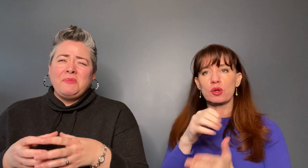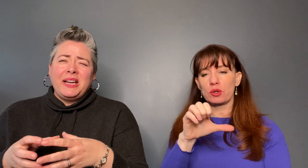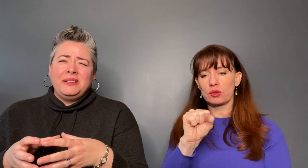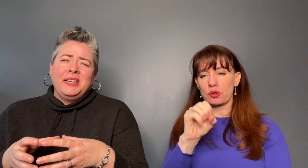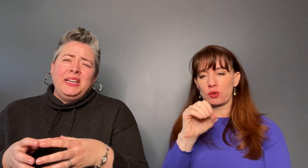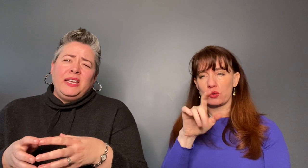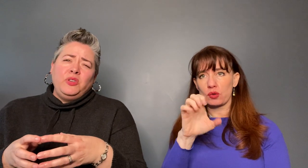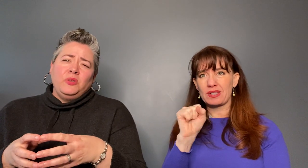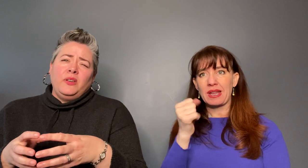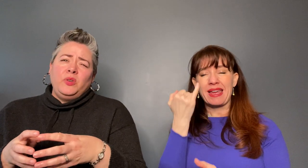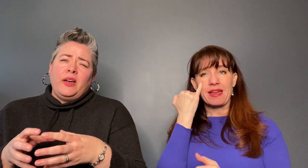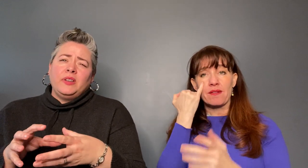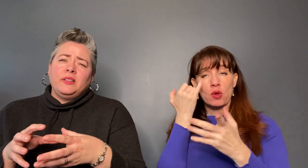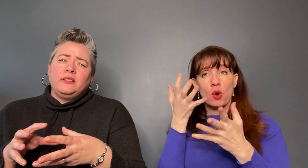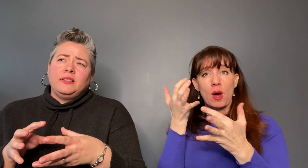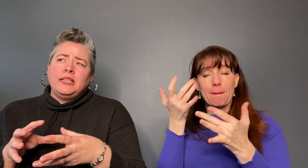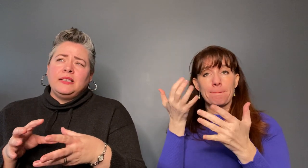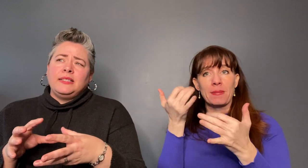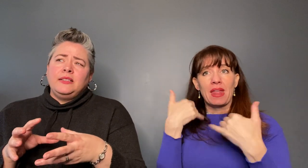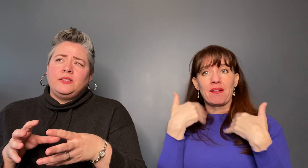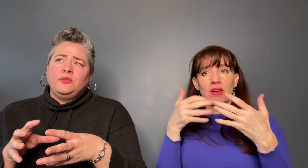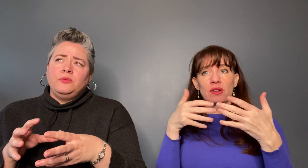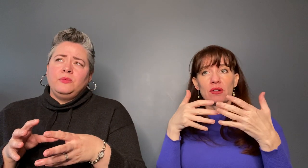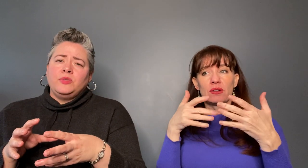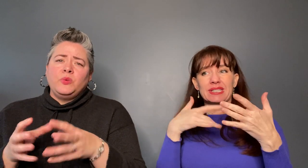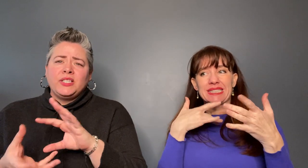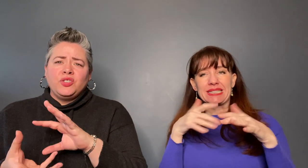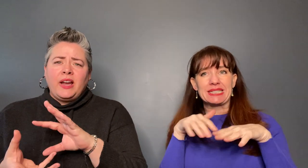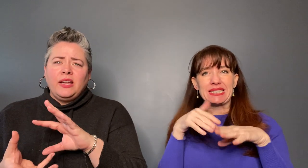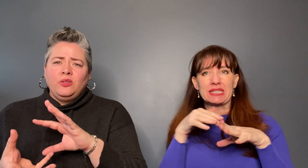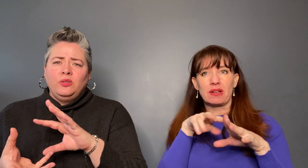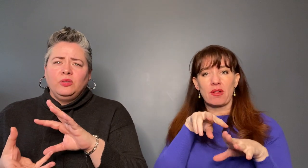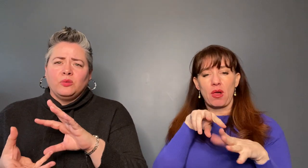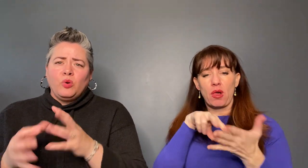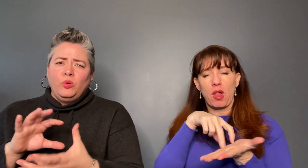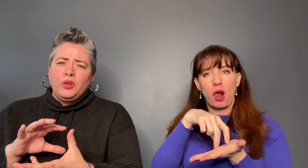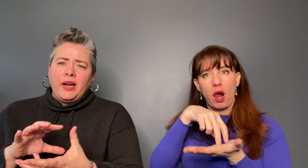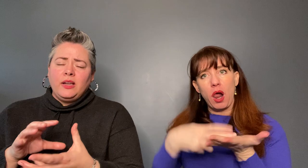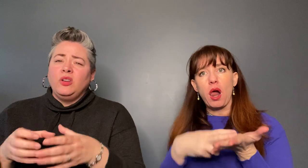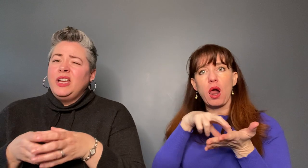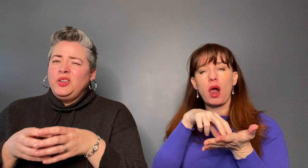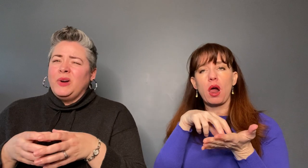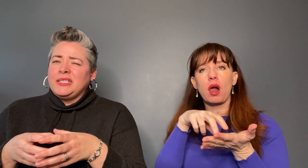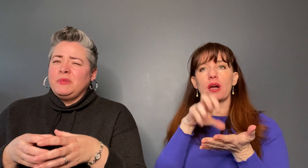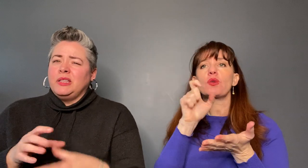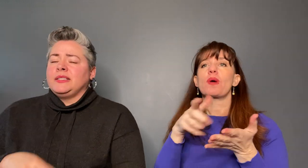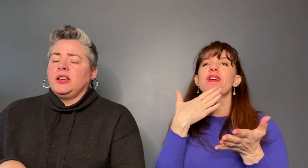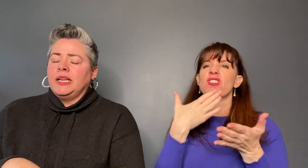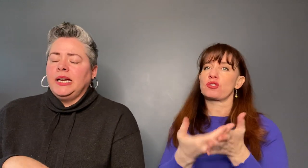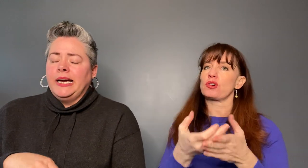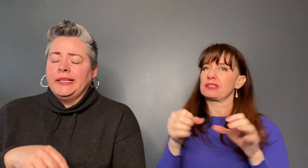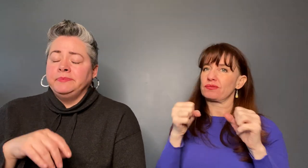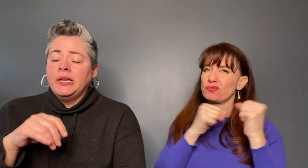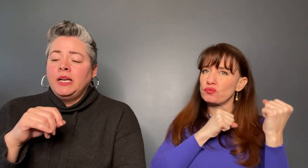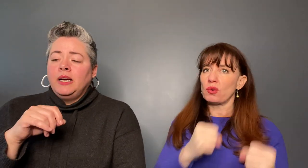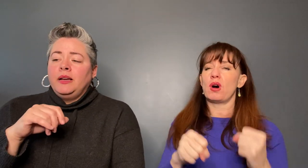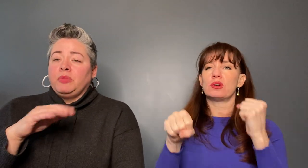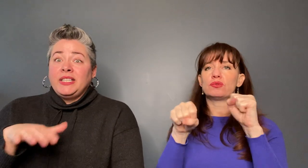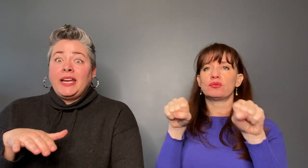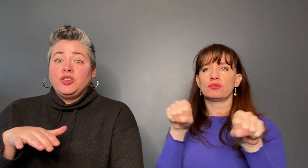if you have a tendency to twist your ankle or roll your ankle you want something that's going to protect your